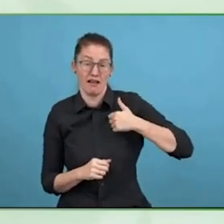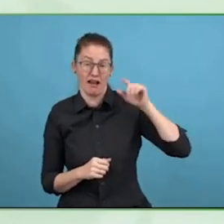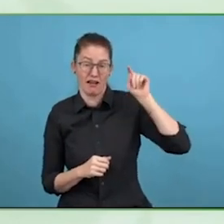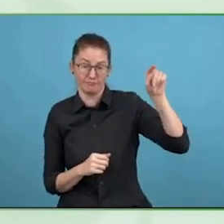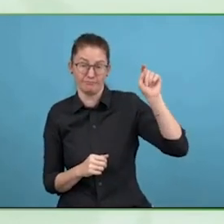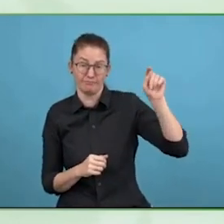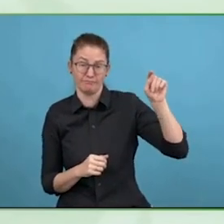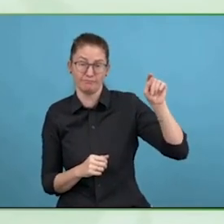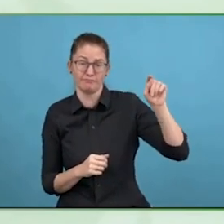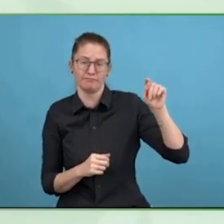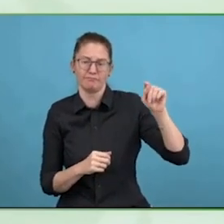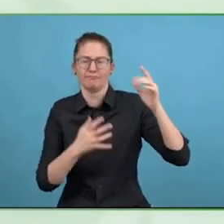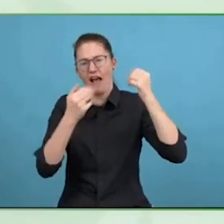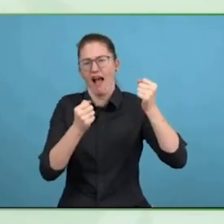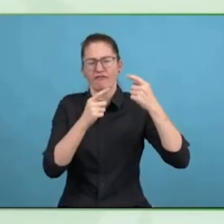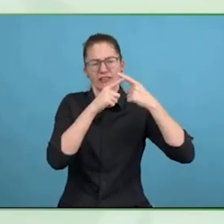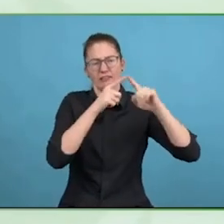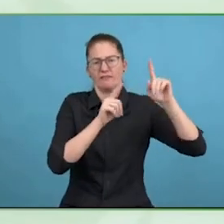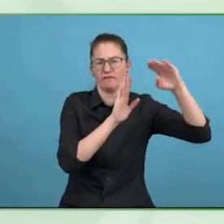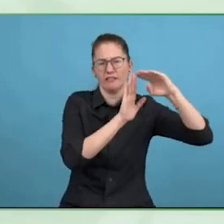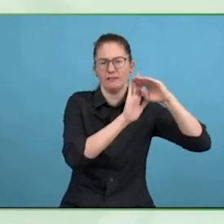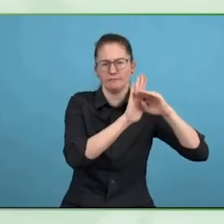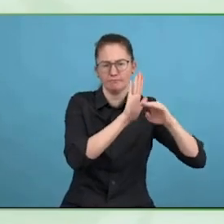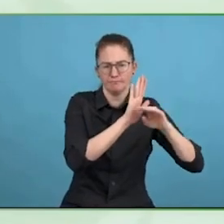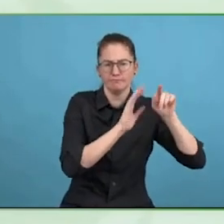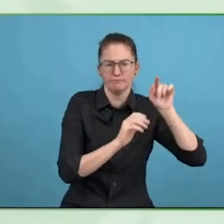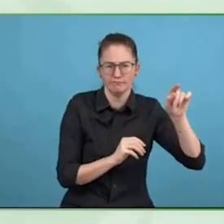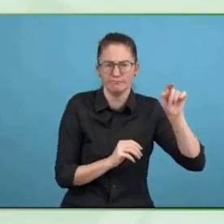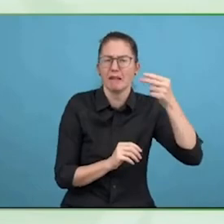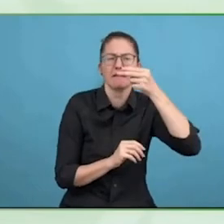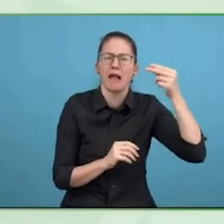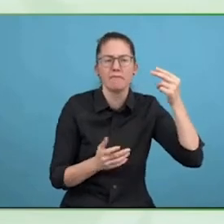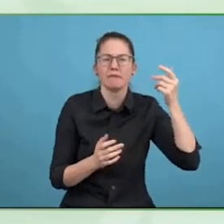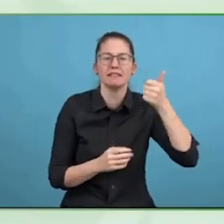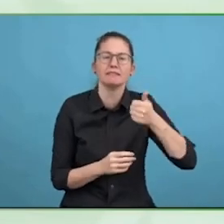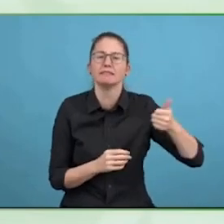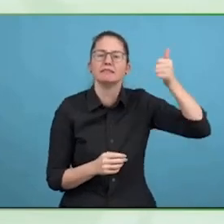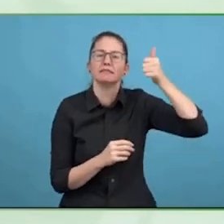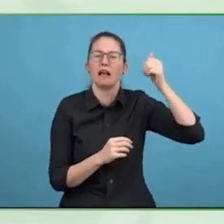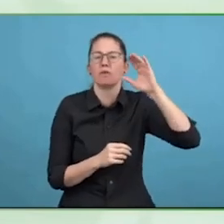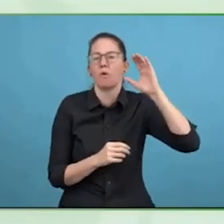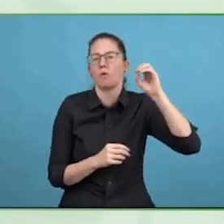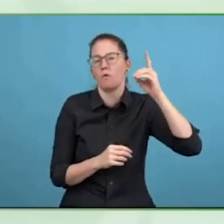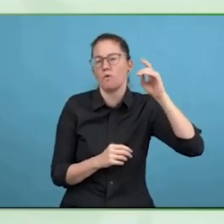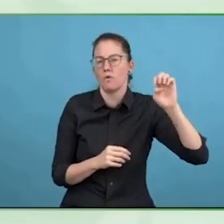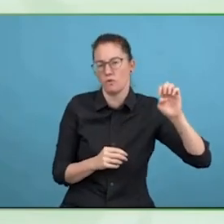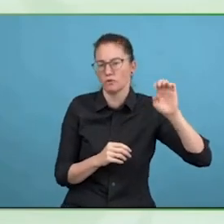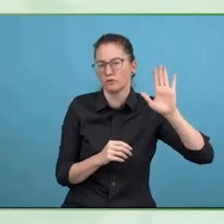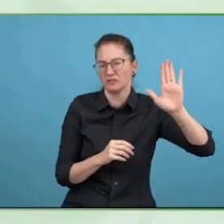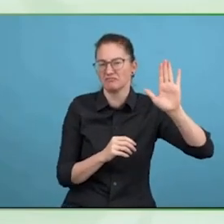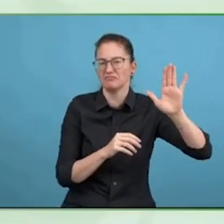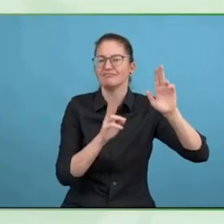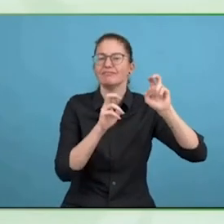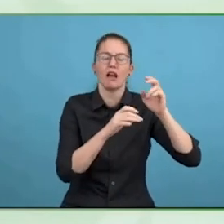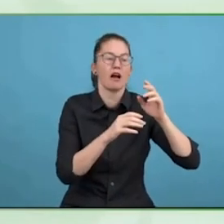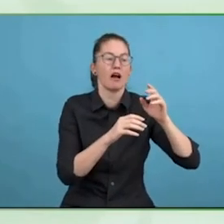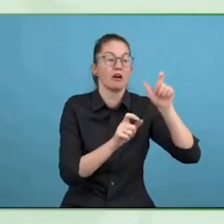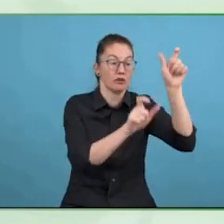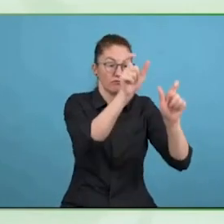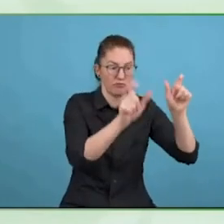I think that is going to be really helpful for us to figure out how do we communicate this more clearly? Thank you, I know it is critical placated.